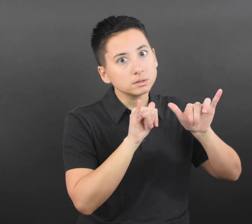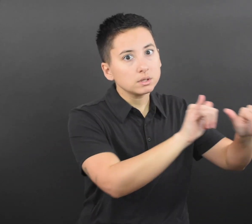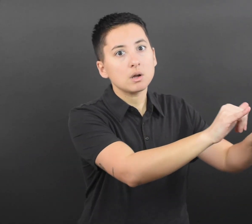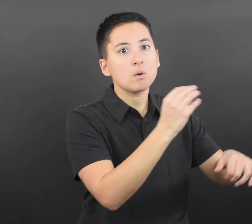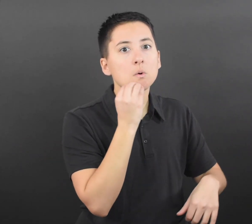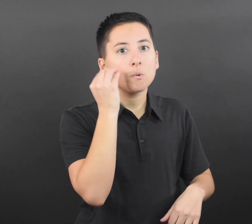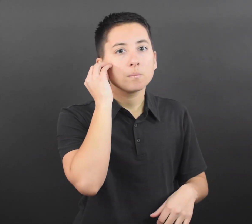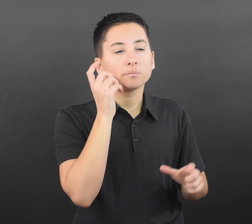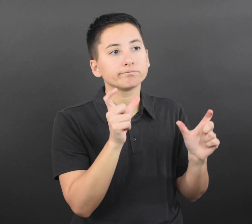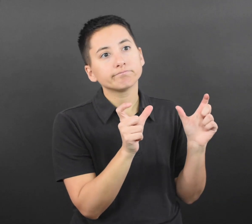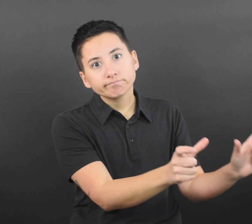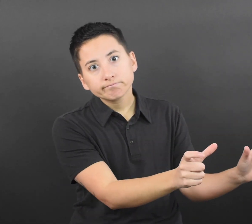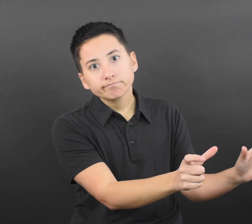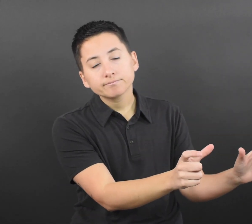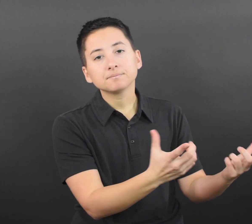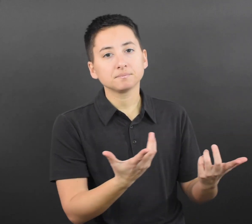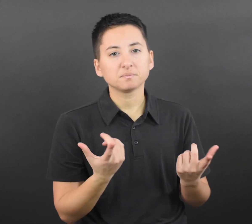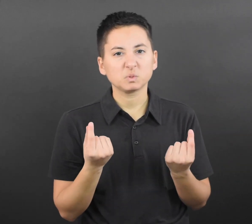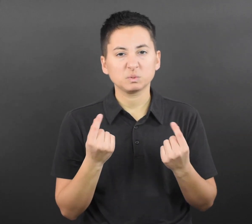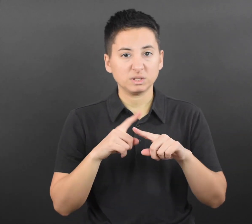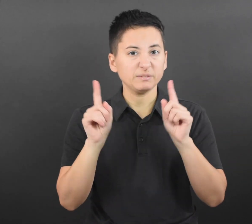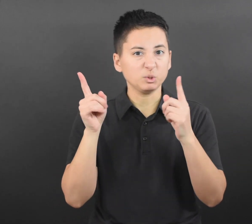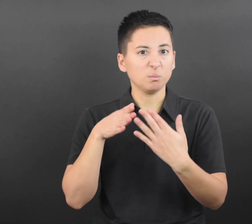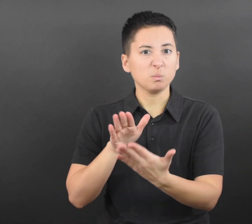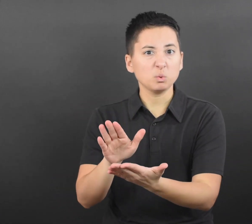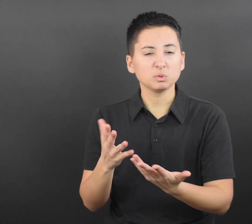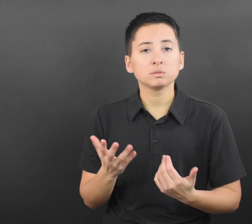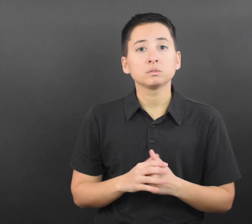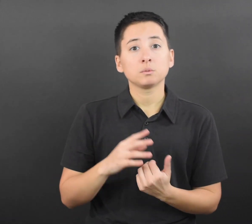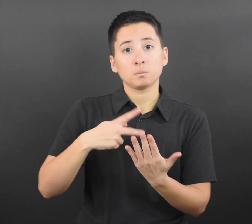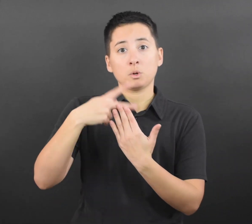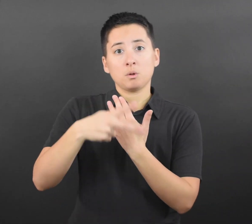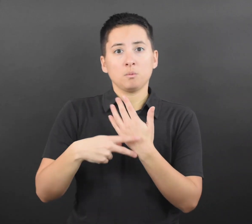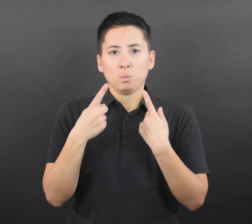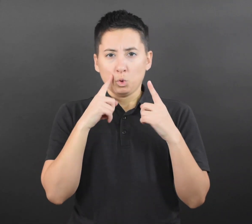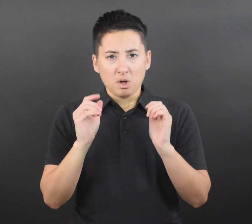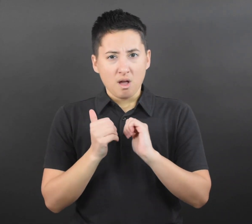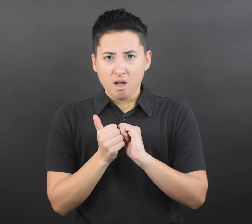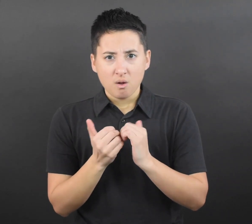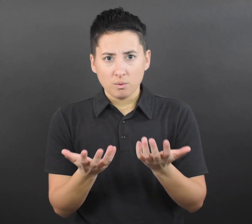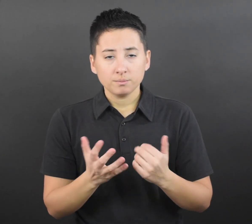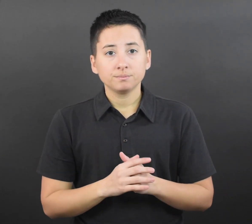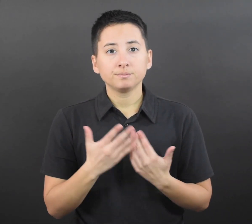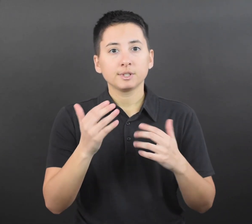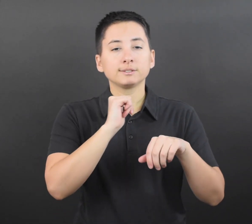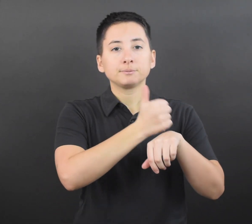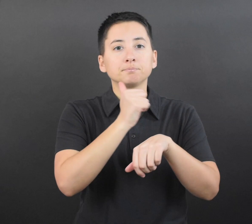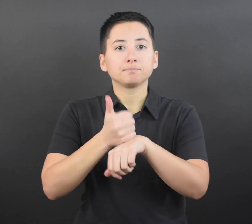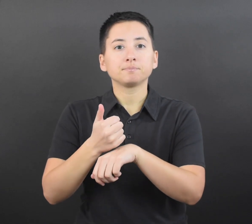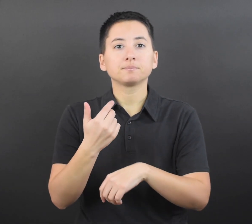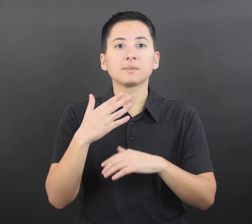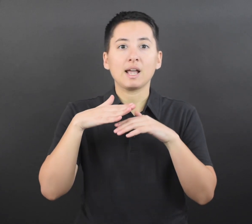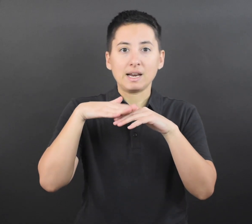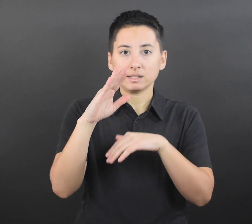at home by establishing testing protocols to perform at least two tests during the period